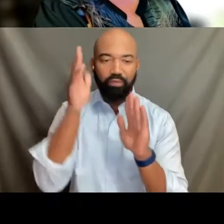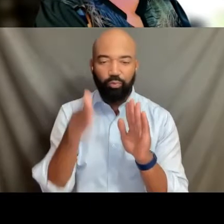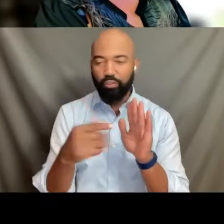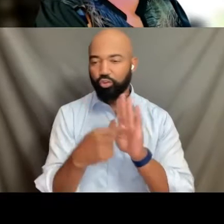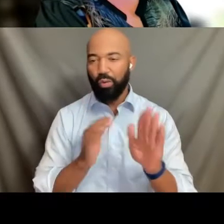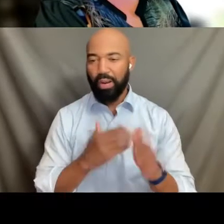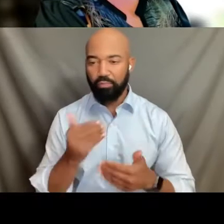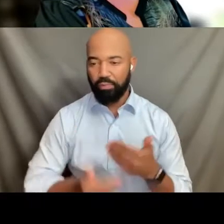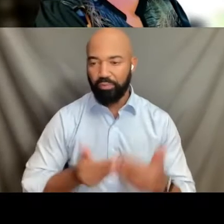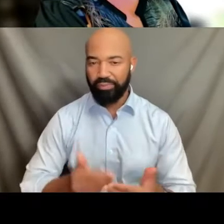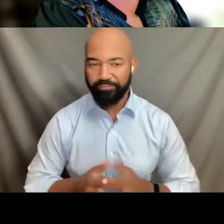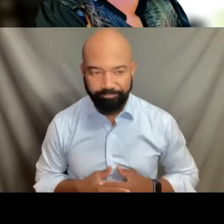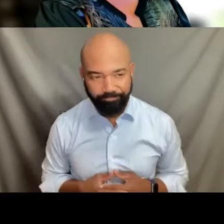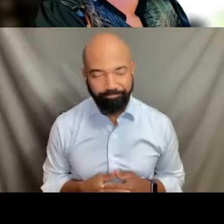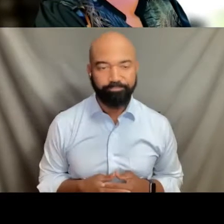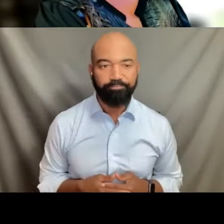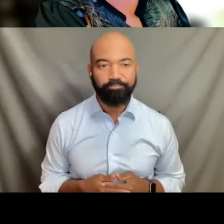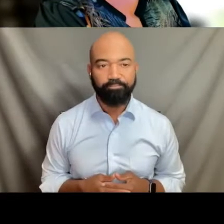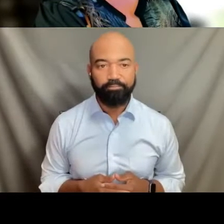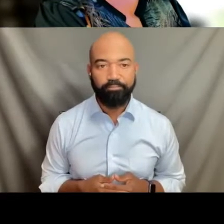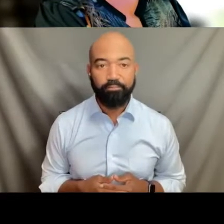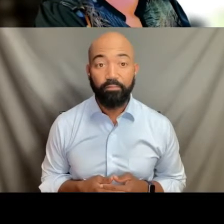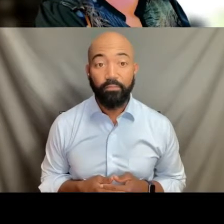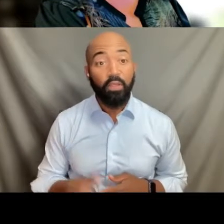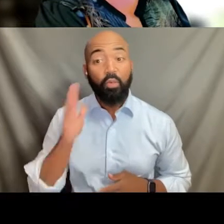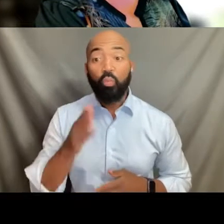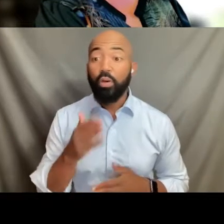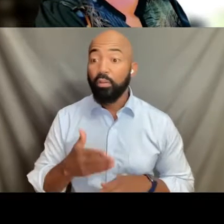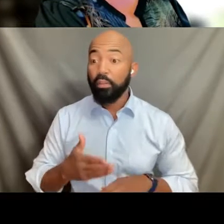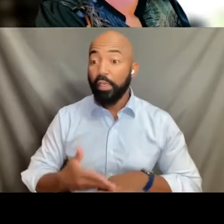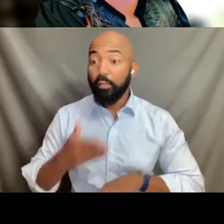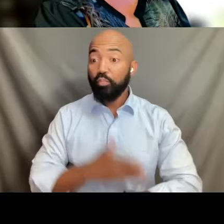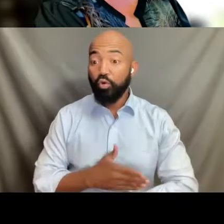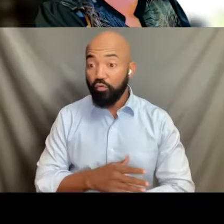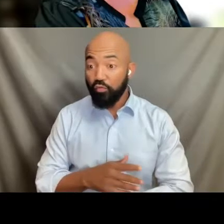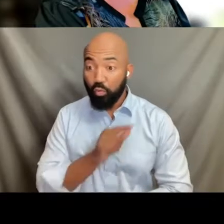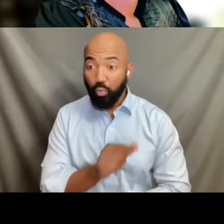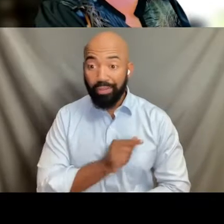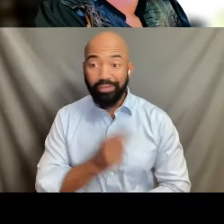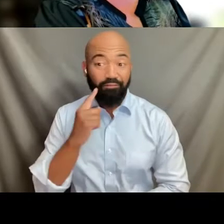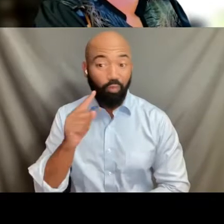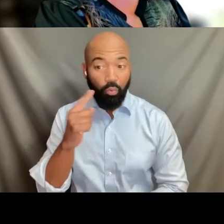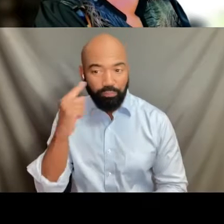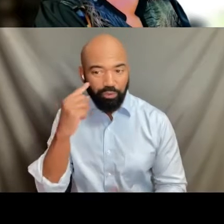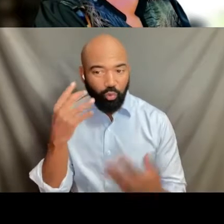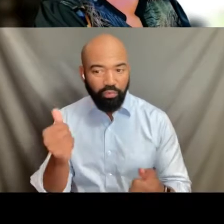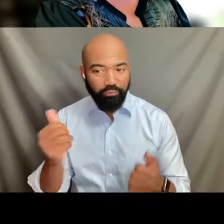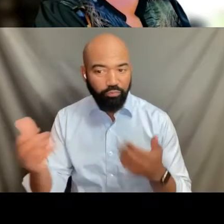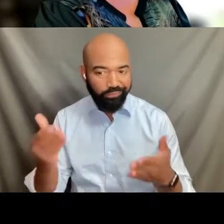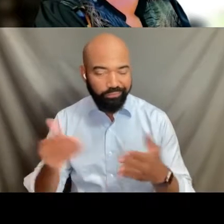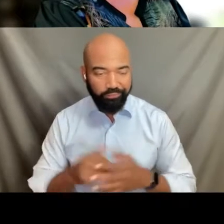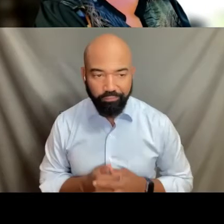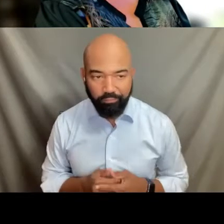We're also working, gonna be working on improving the quality of mental health services. Our monthly WiTeach meetings